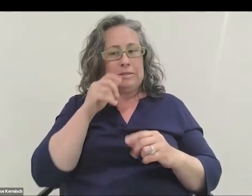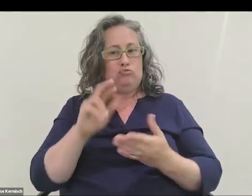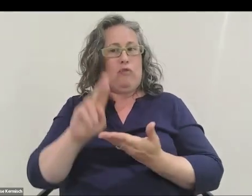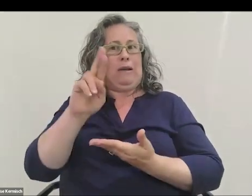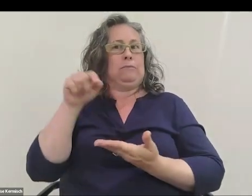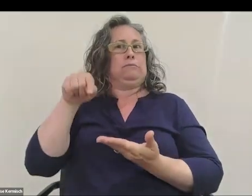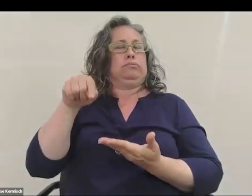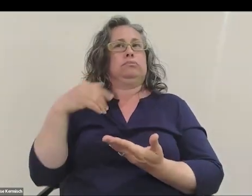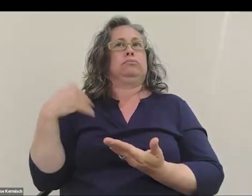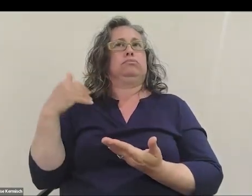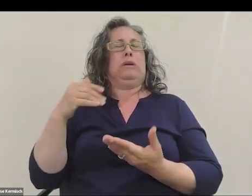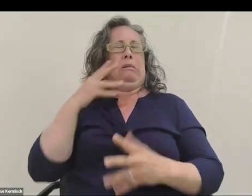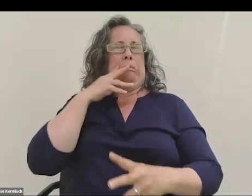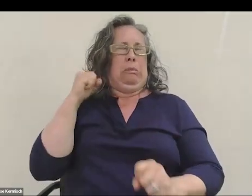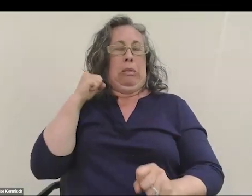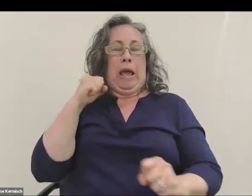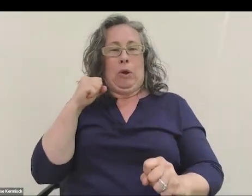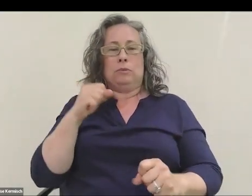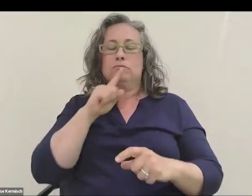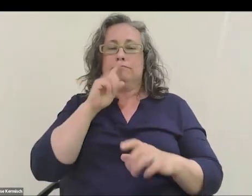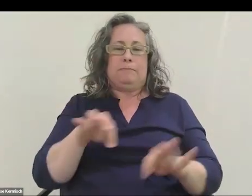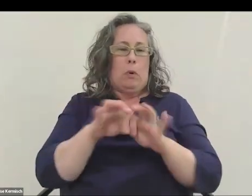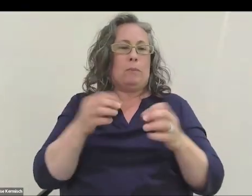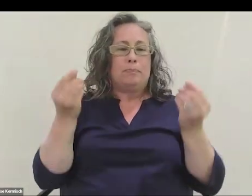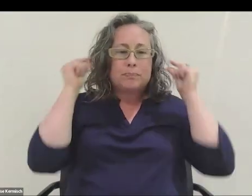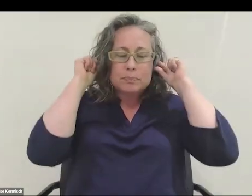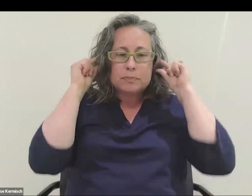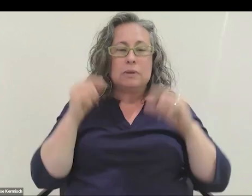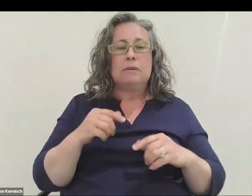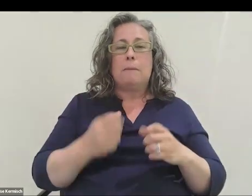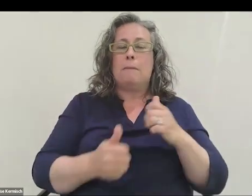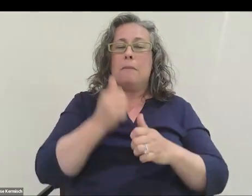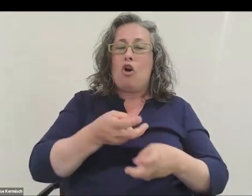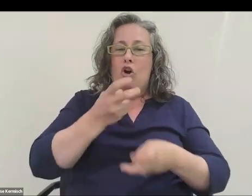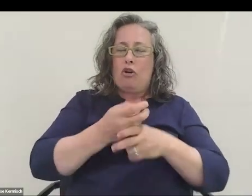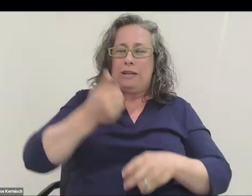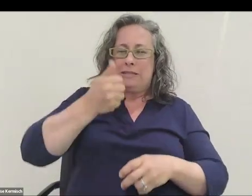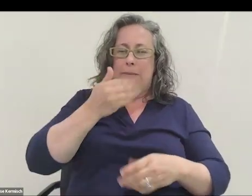It's like the most essential thing is to put that on. Then probably the hardest part is we had a lot of microphones.